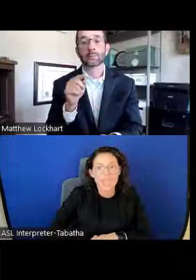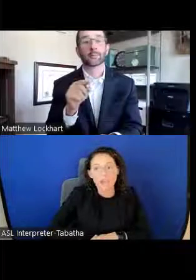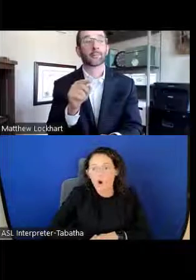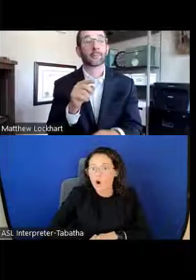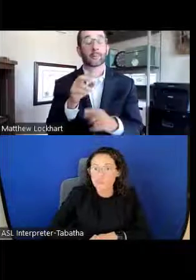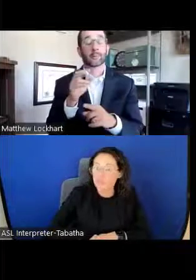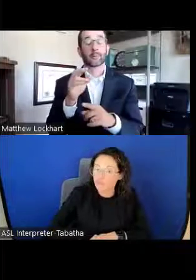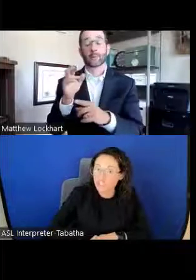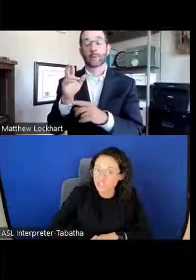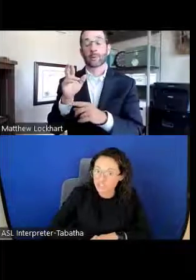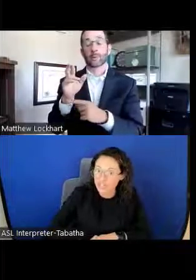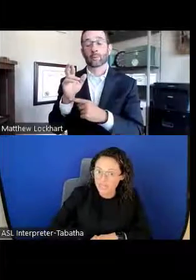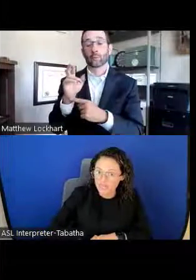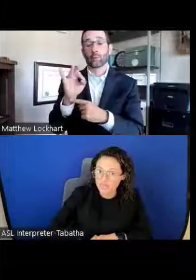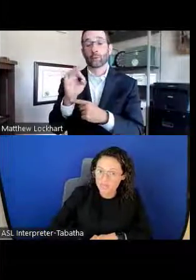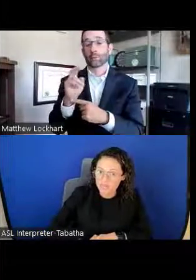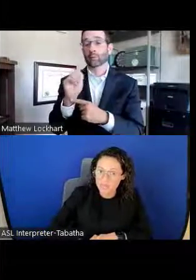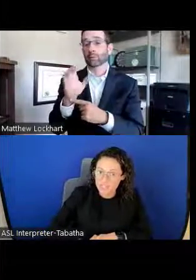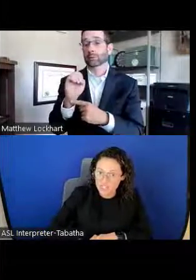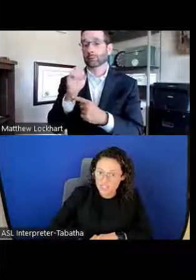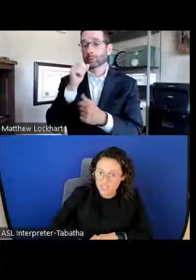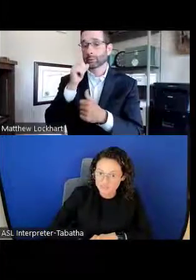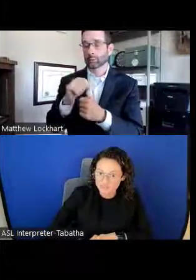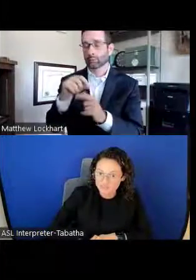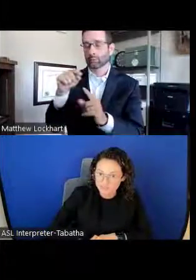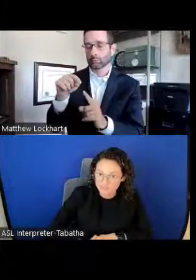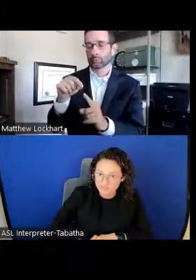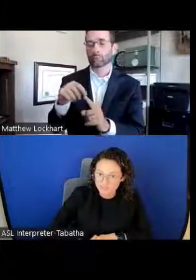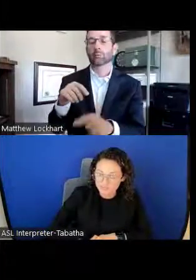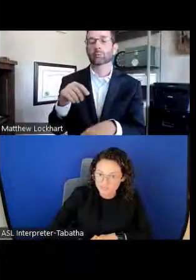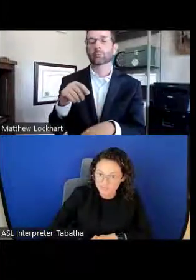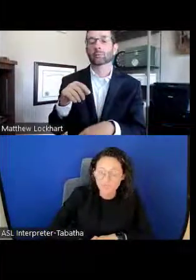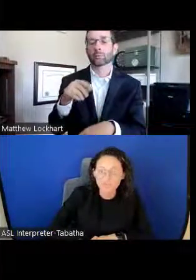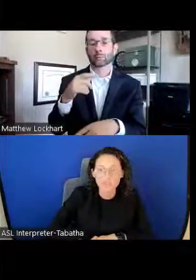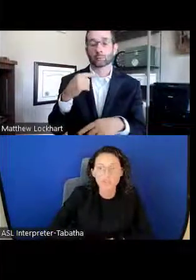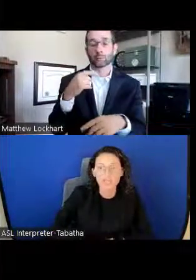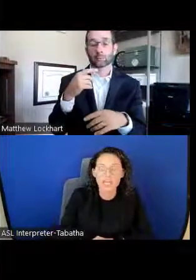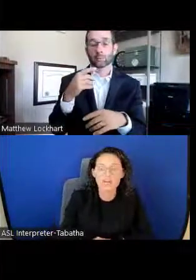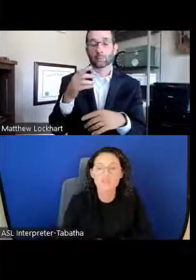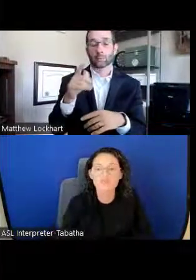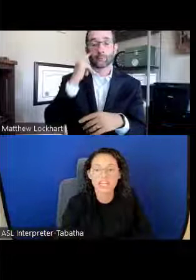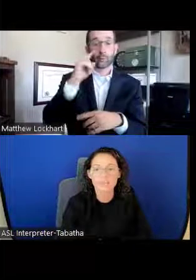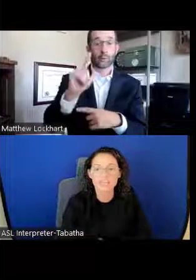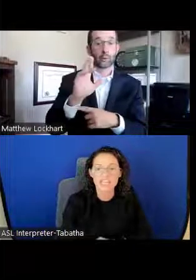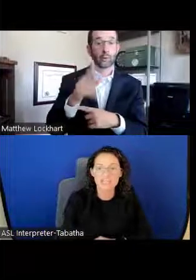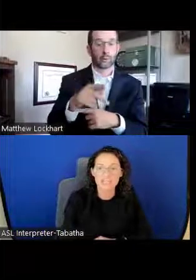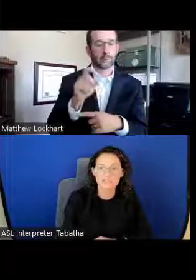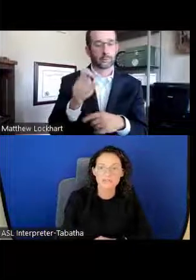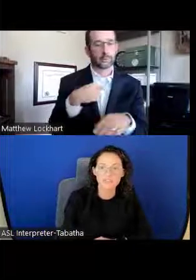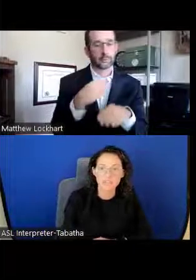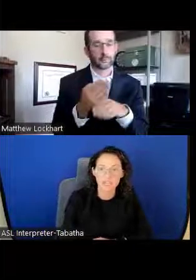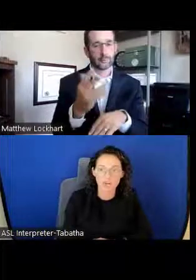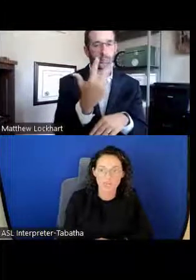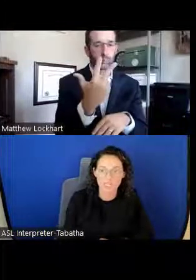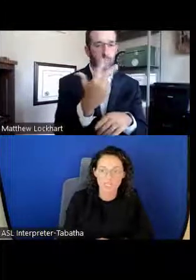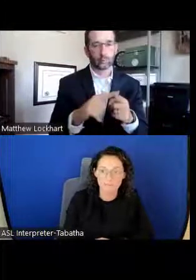and also really good letters of recommendation. The letters of recommendation for LRP,